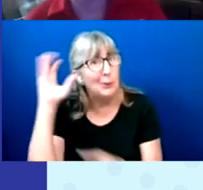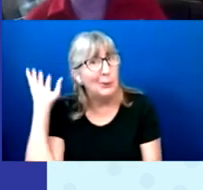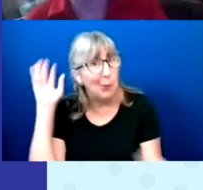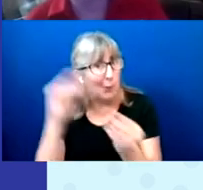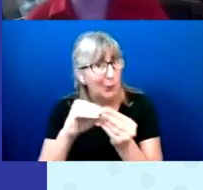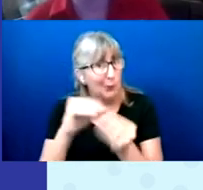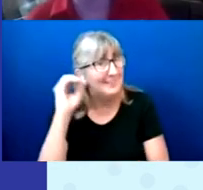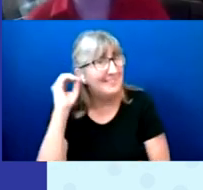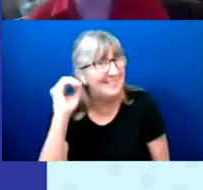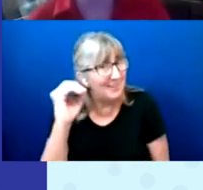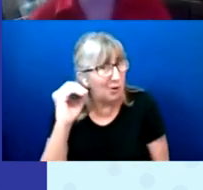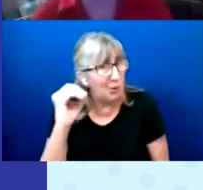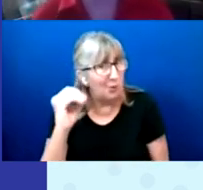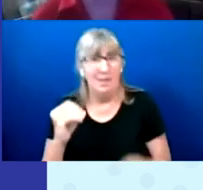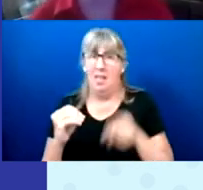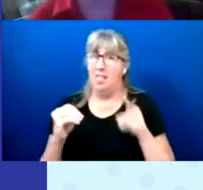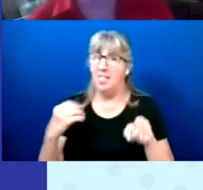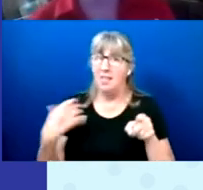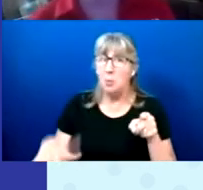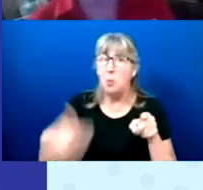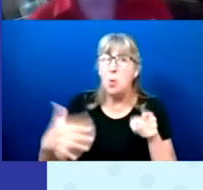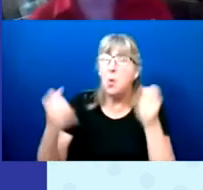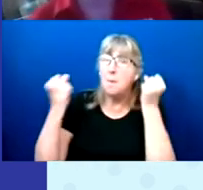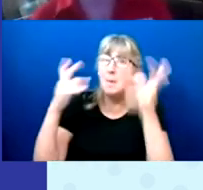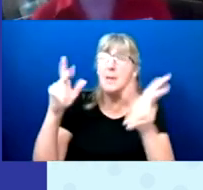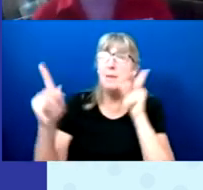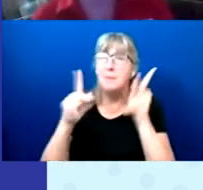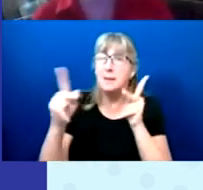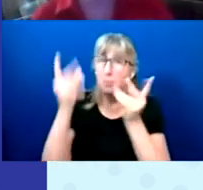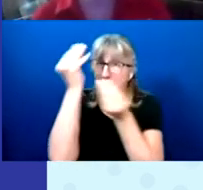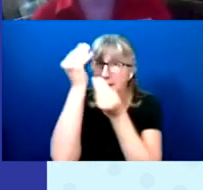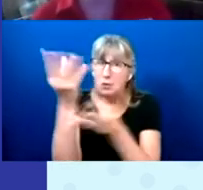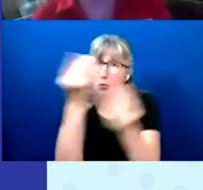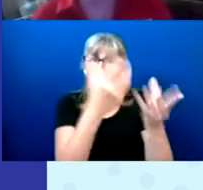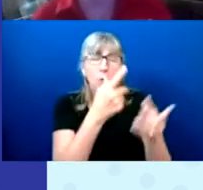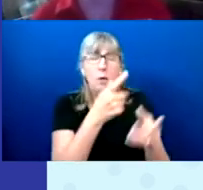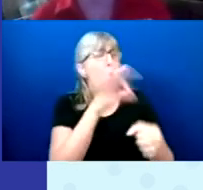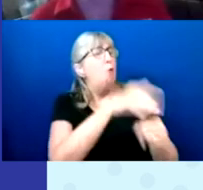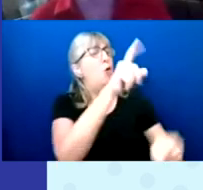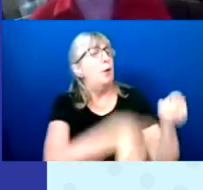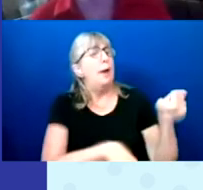This is a very high number of people being told they cannot vote for a variety of reasons,